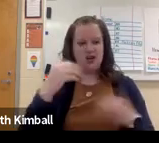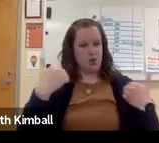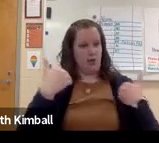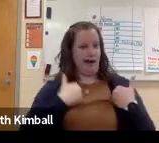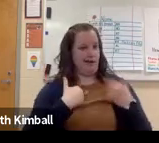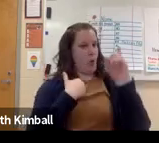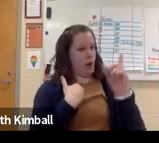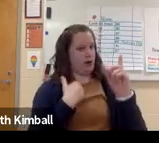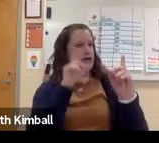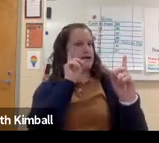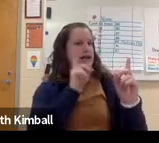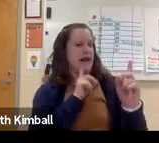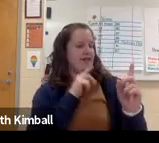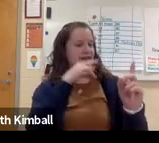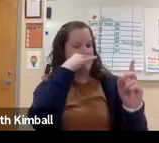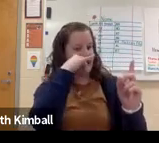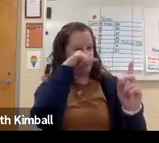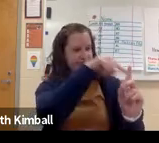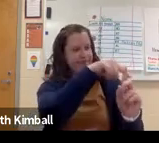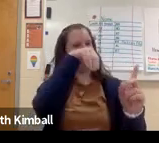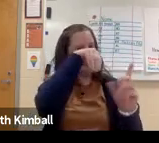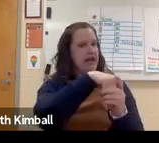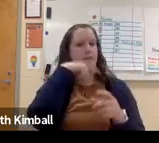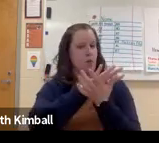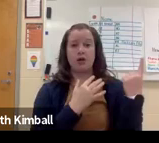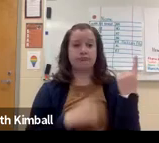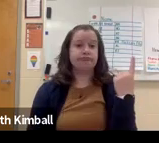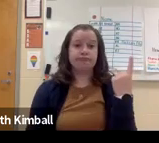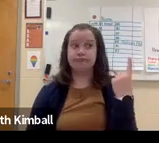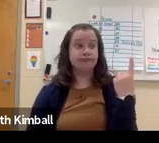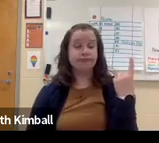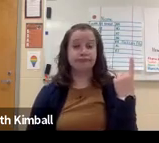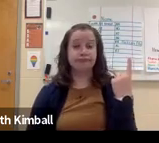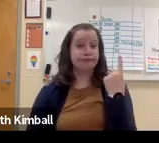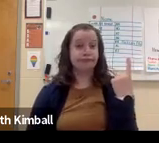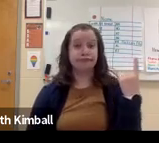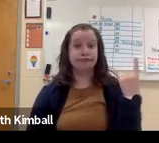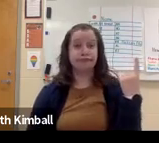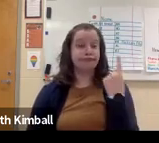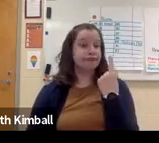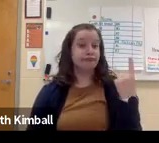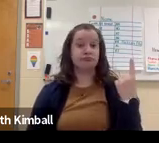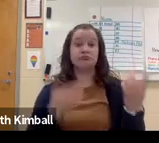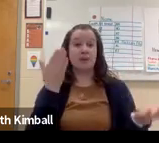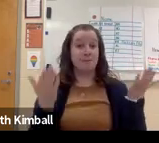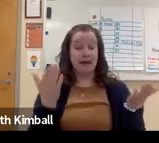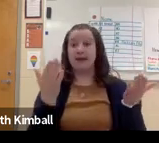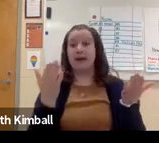It is not rare for there to be just one deaf child in the whole school.